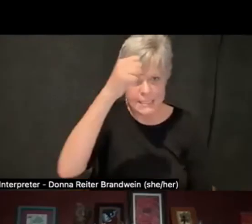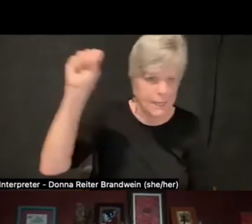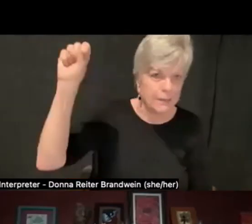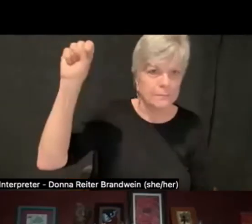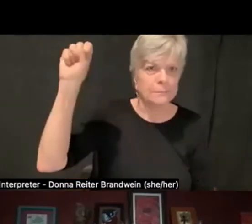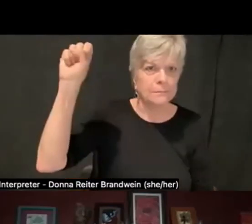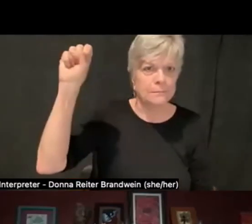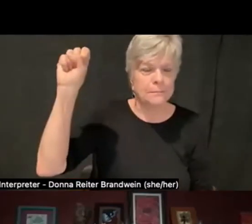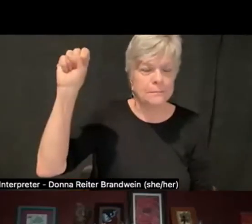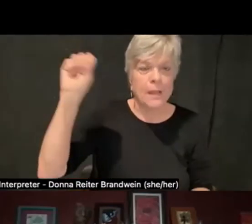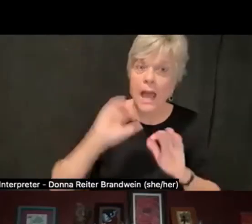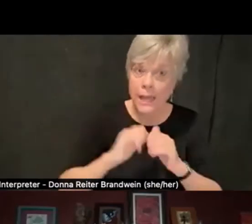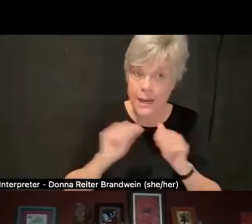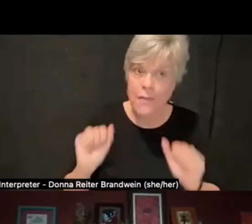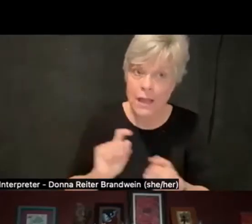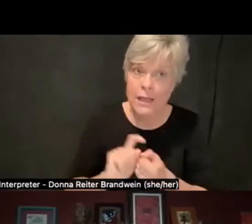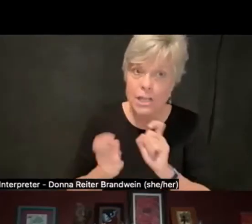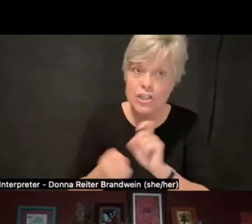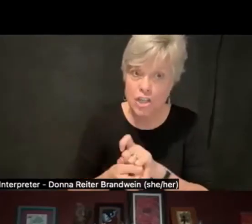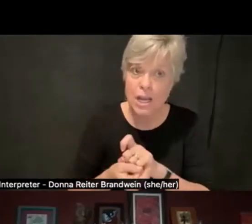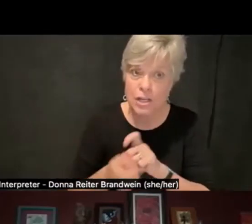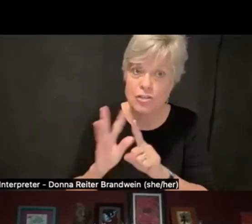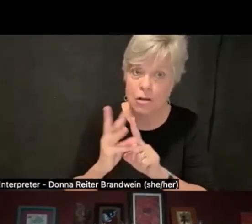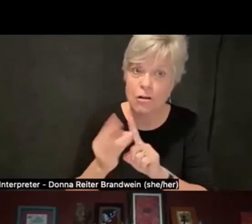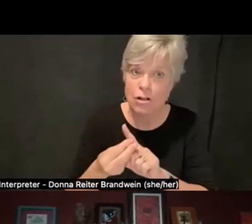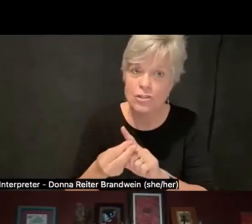and how that can be transformative of the culture of accessibility on campus.